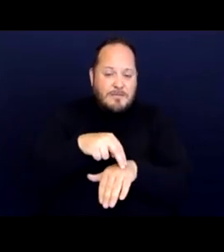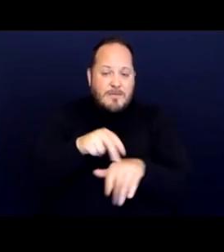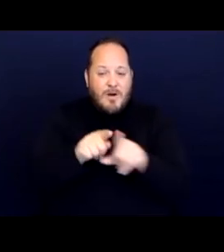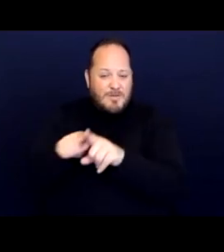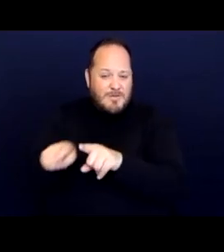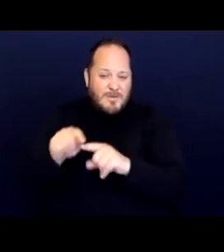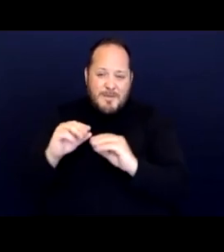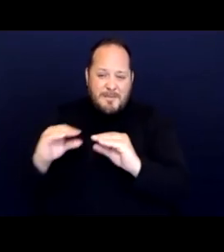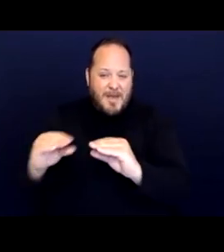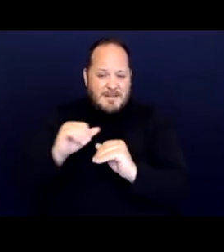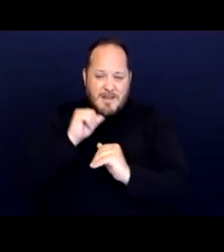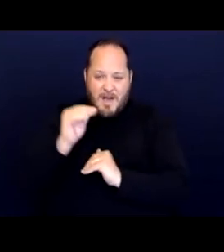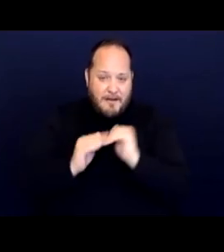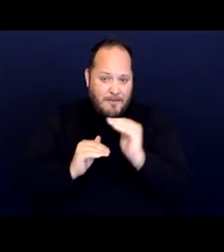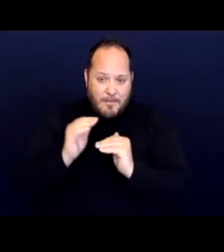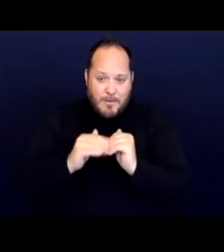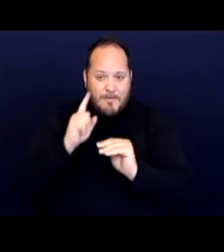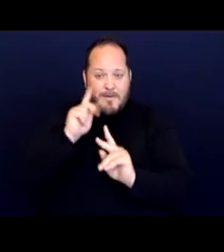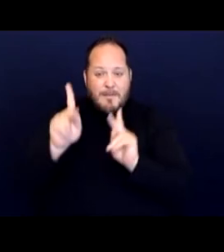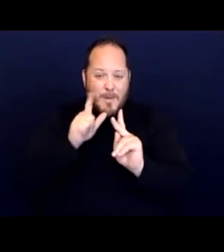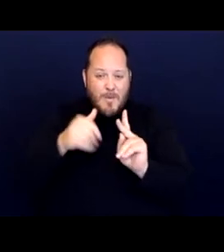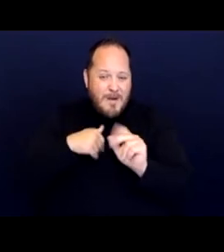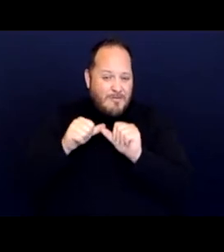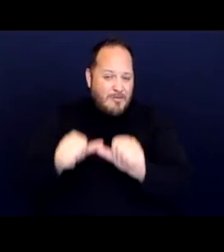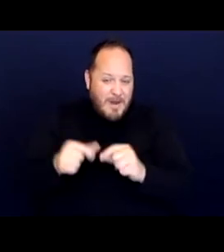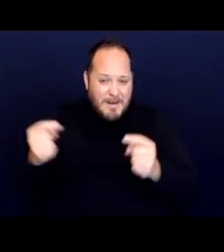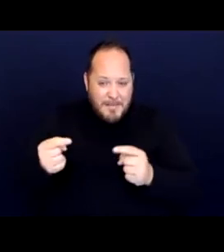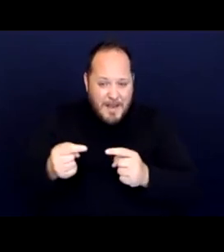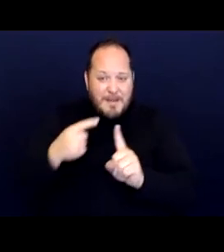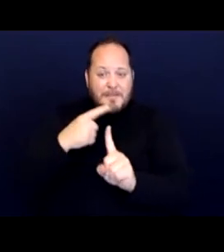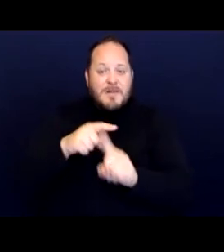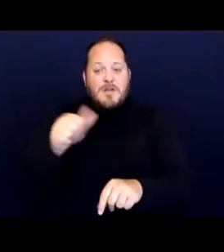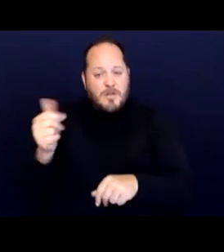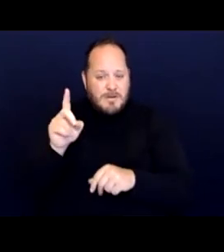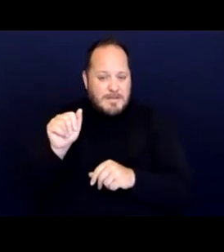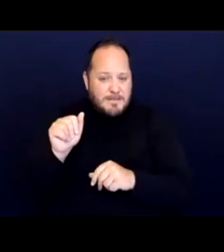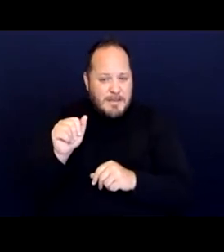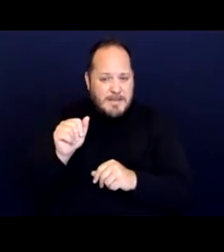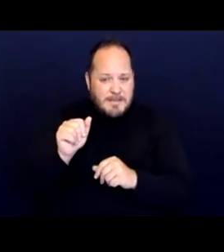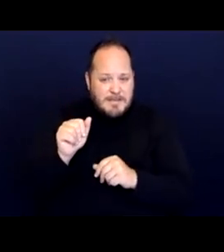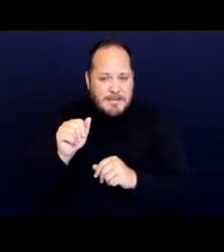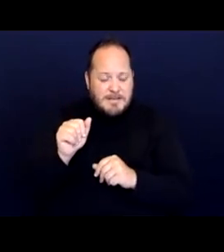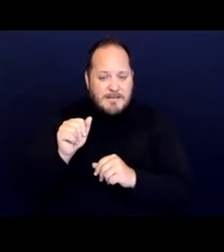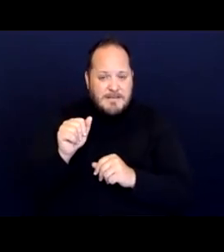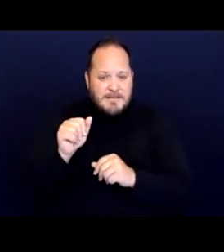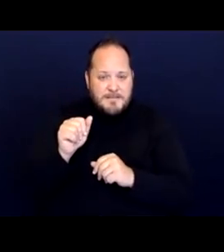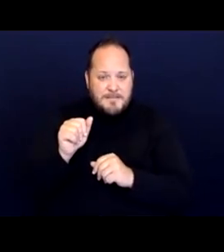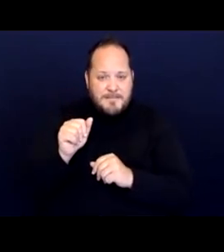So people who had chronic pain and other disabilities were often more poorly served